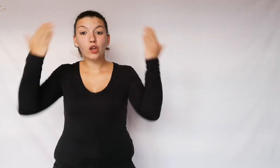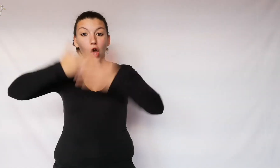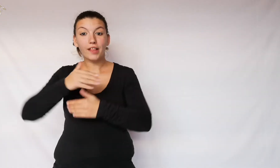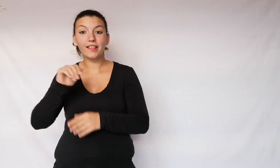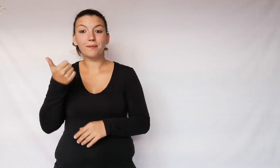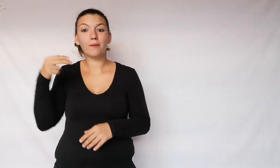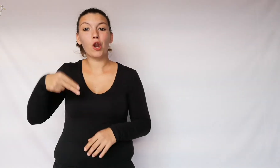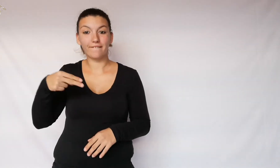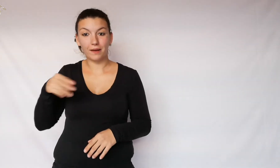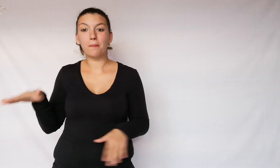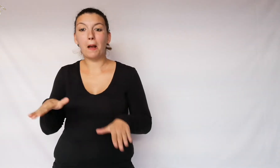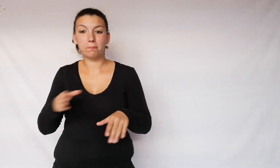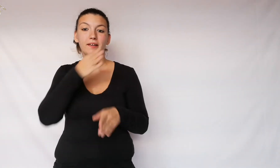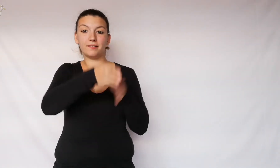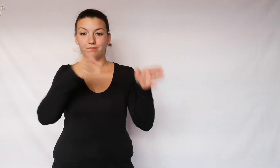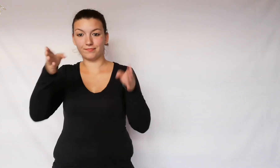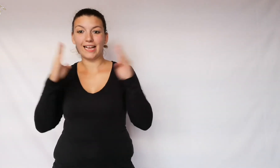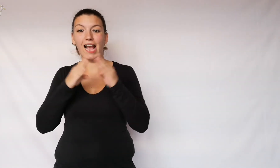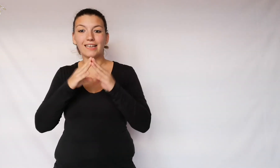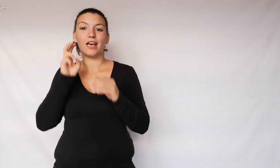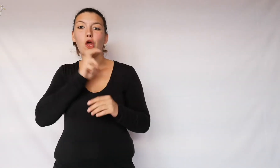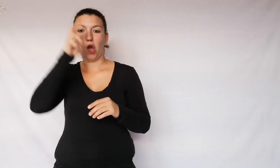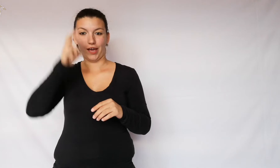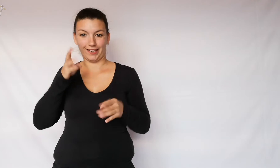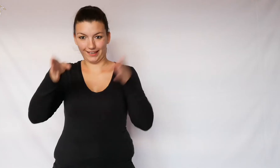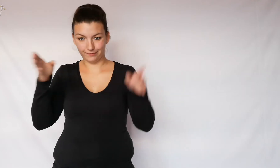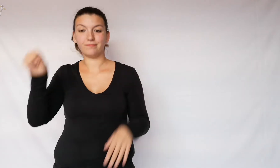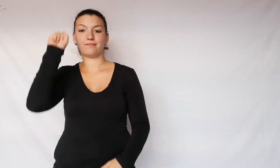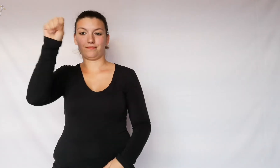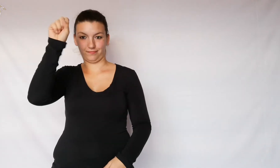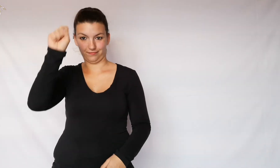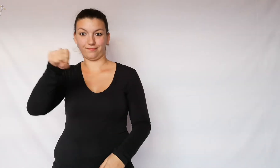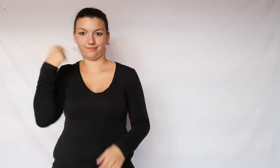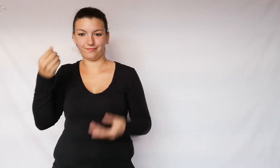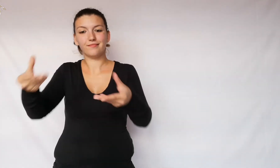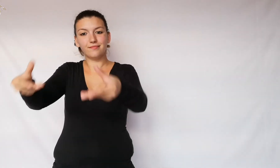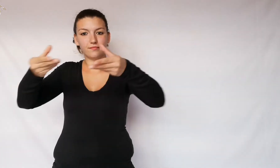On the night of November 1st, the children go to knock at their grandparents' house and